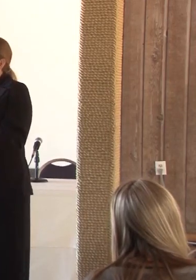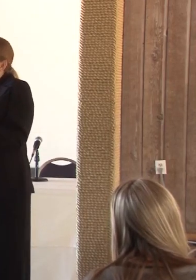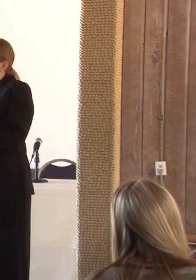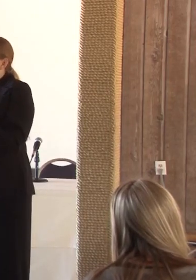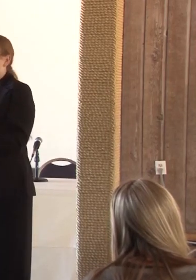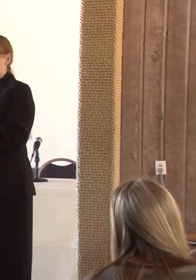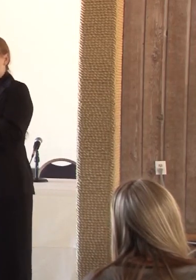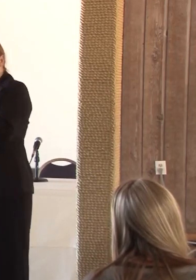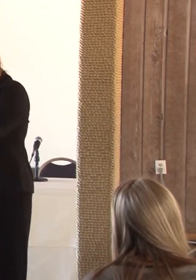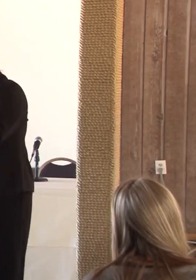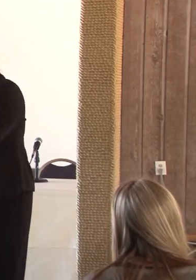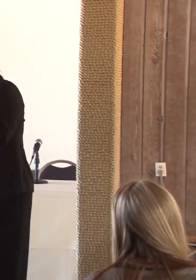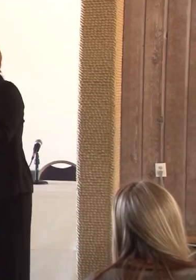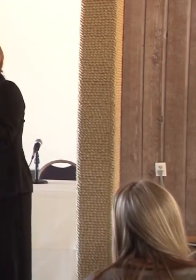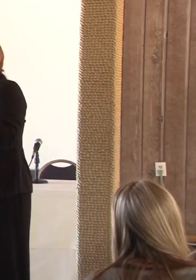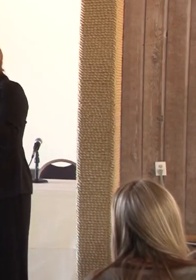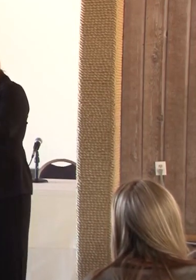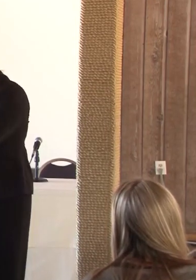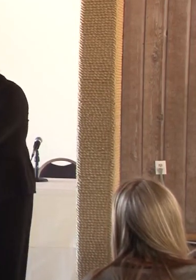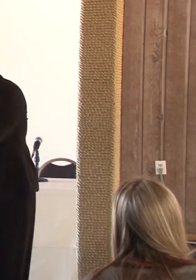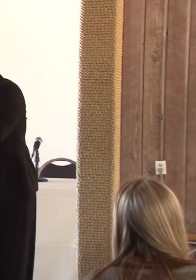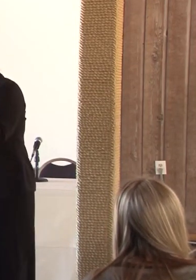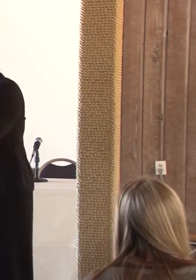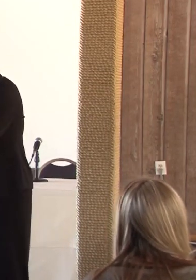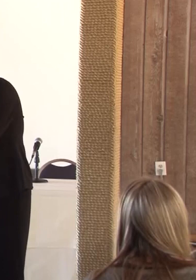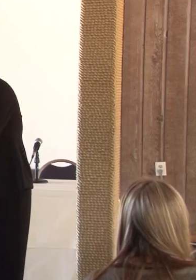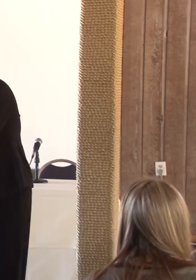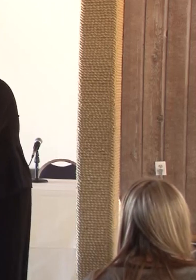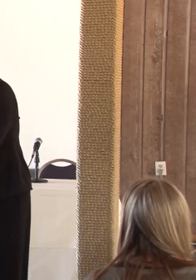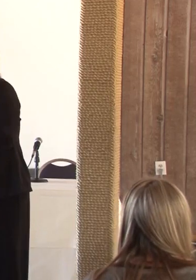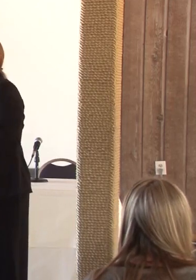fairness, kindness, love, basically any positive words that you can think of.